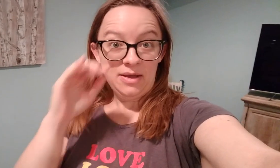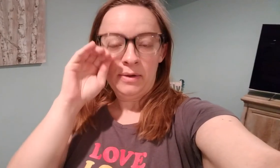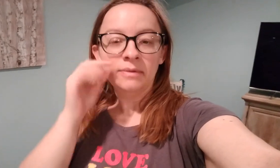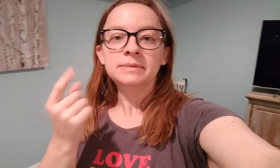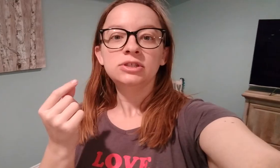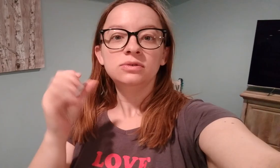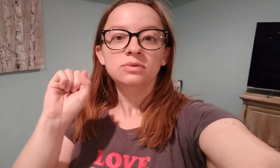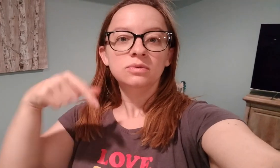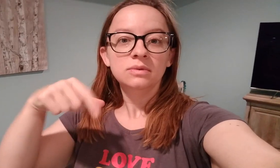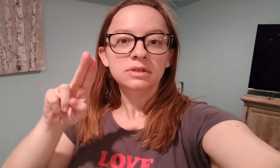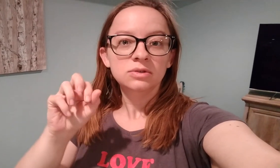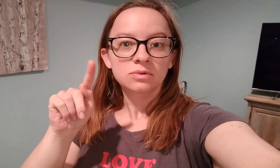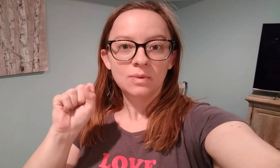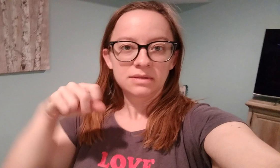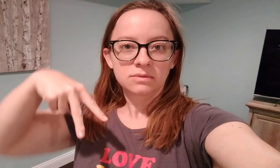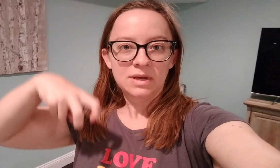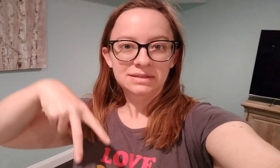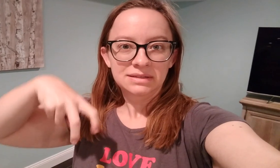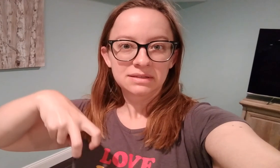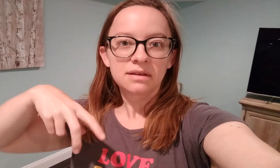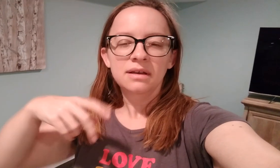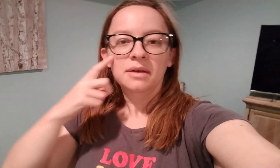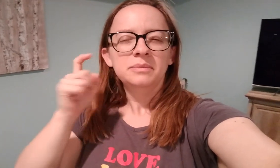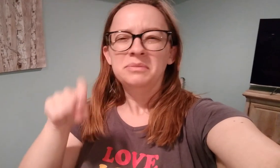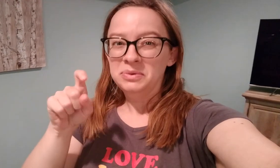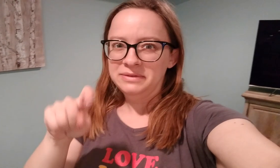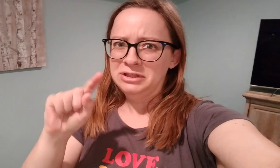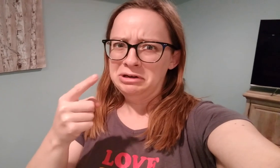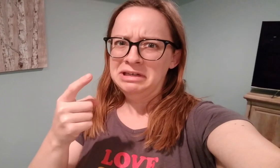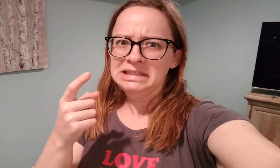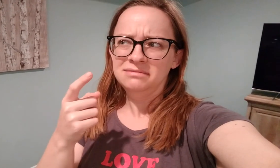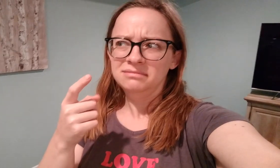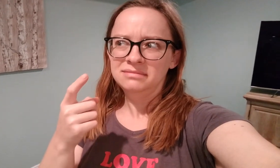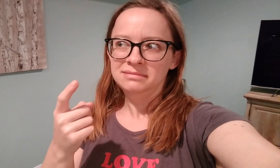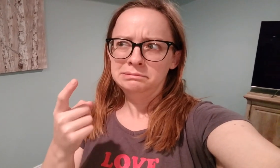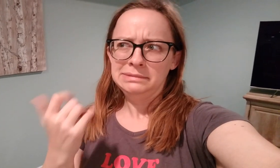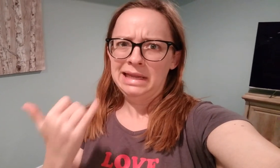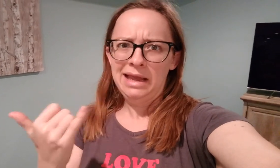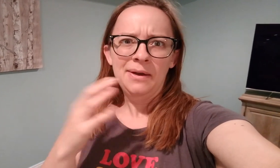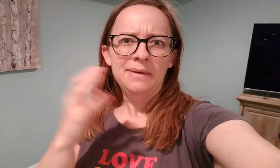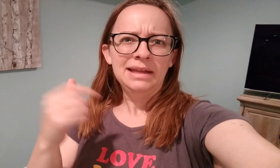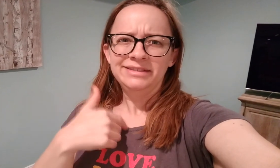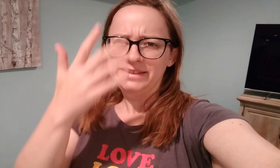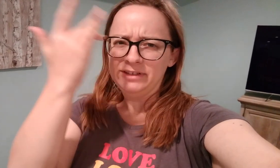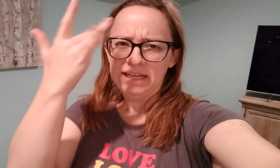Now what I'm going to do are squats. I'm supposed to have started, I think now.